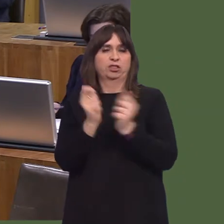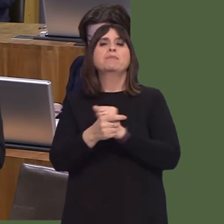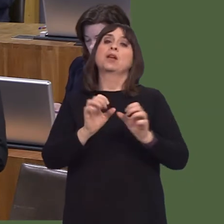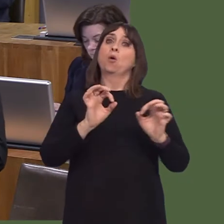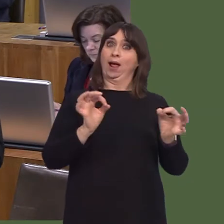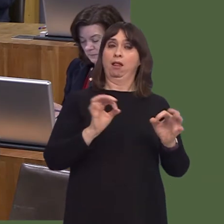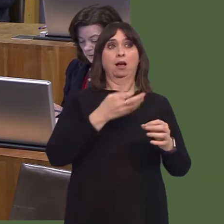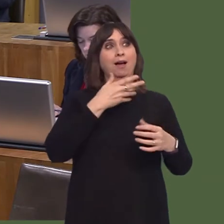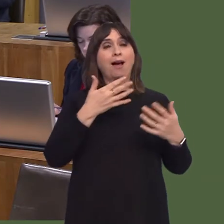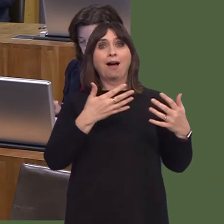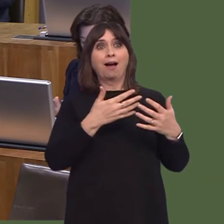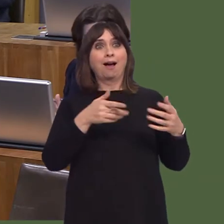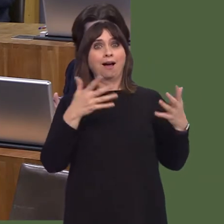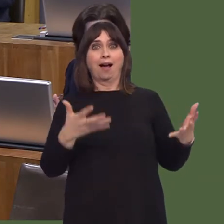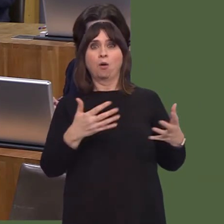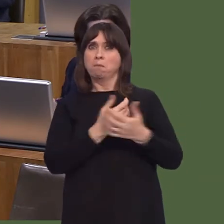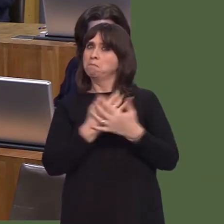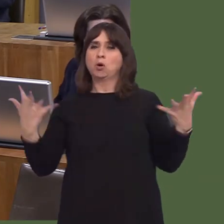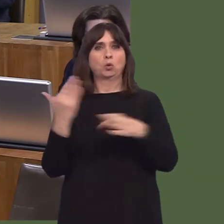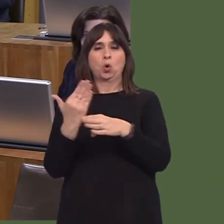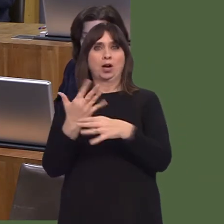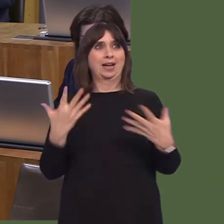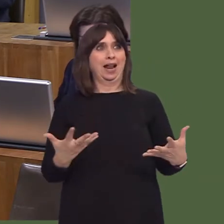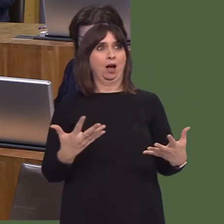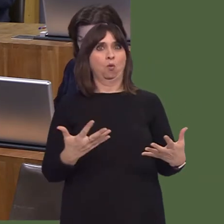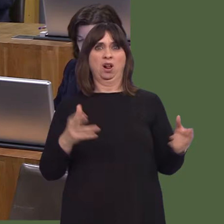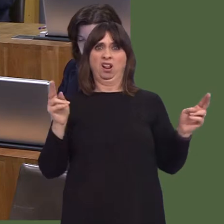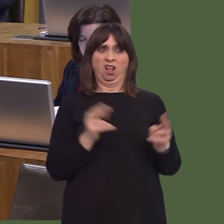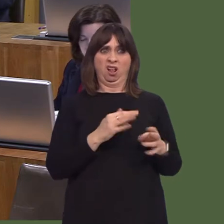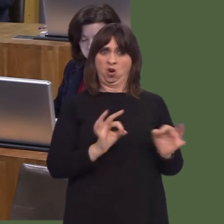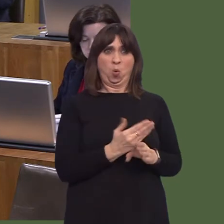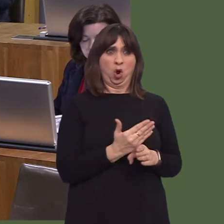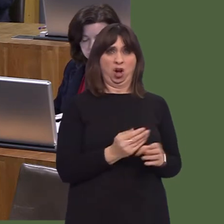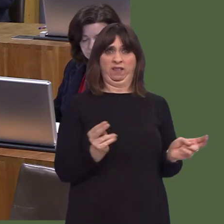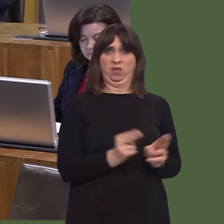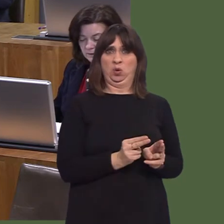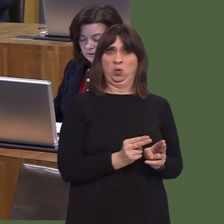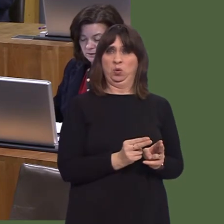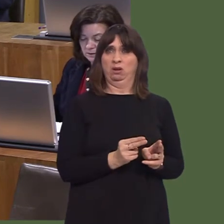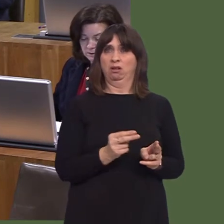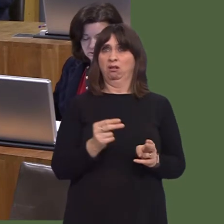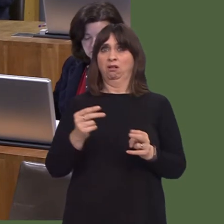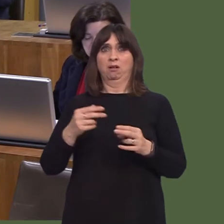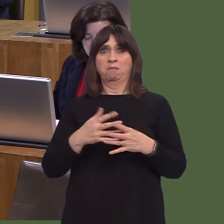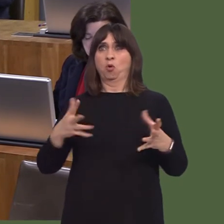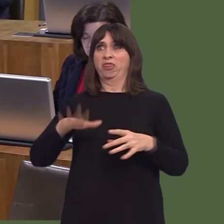In a letter to me on 11 January, the leader of the house said, and I quote in the letter: